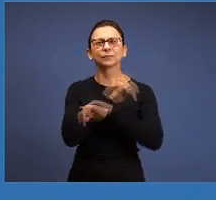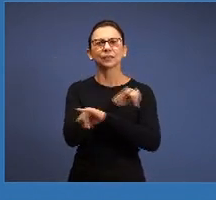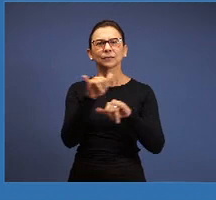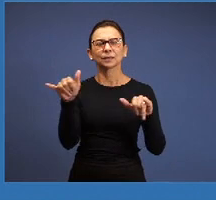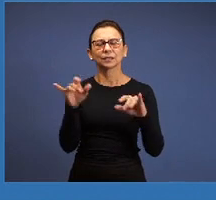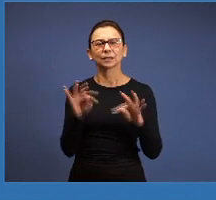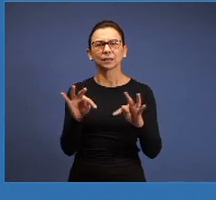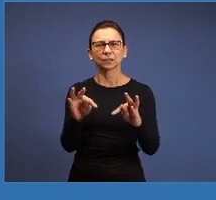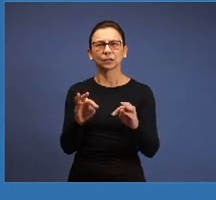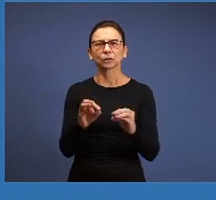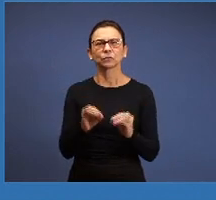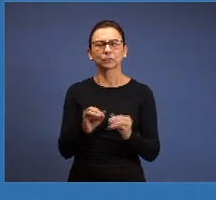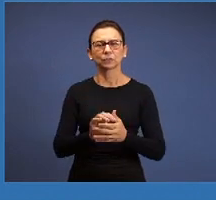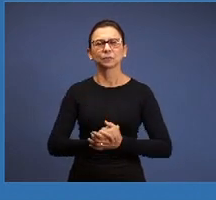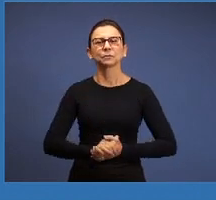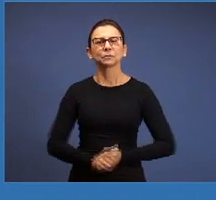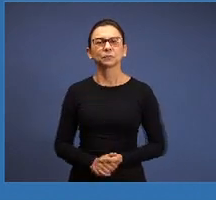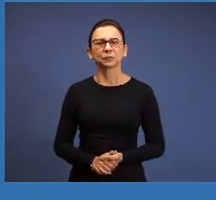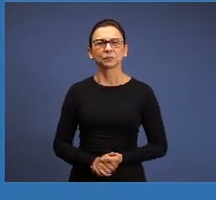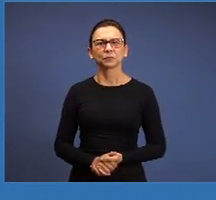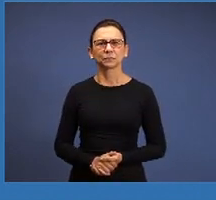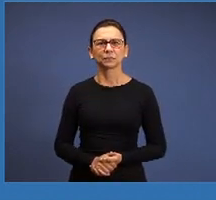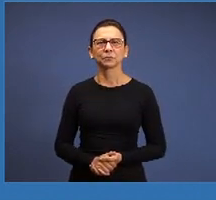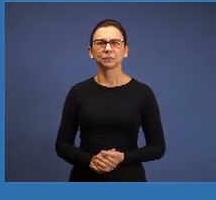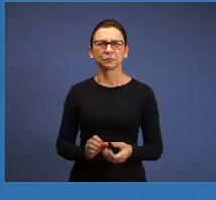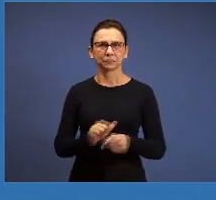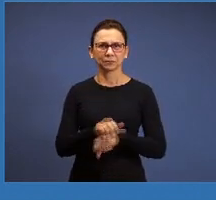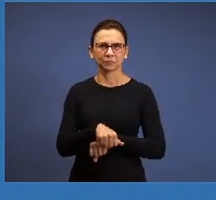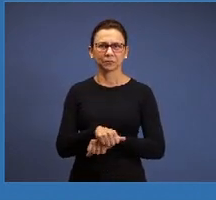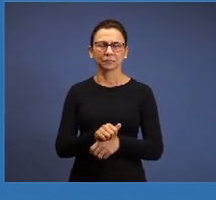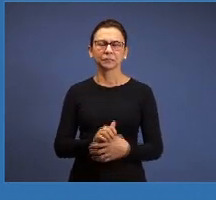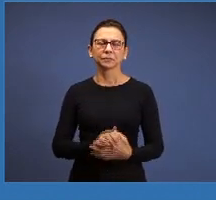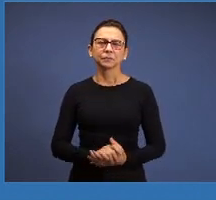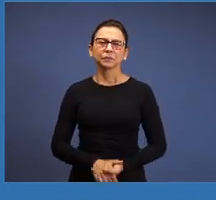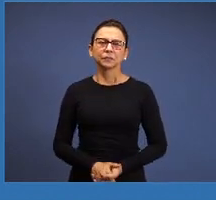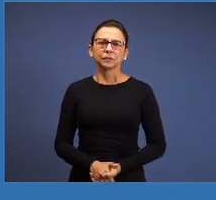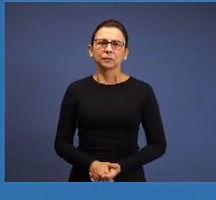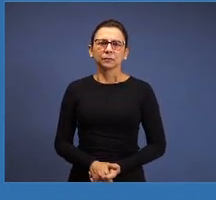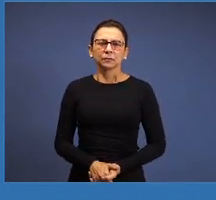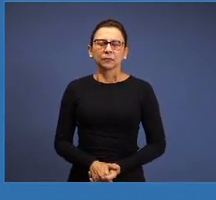information of this seminar, as you